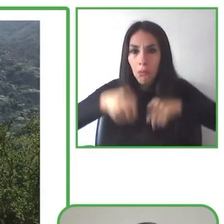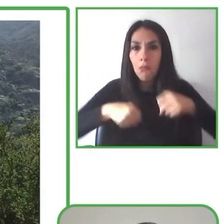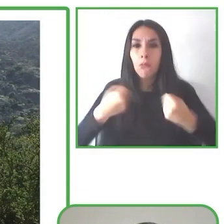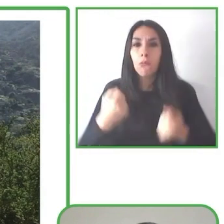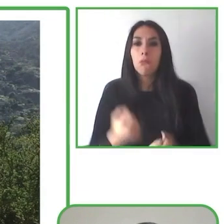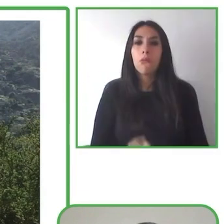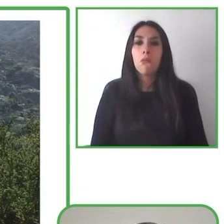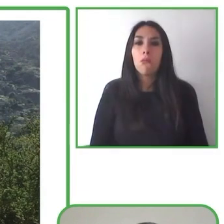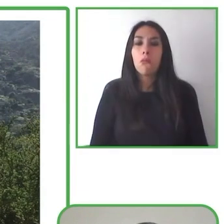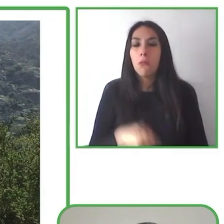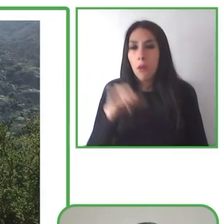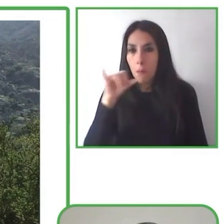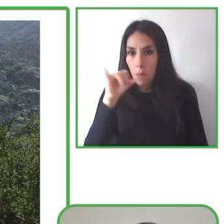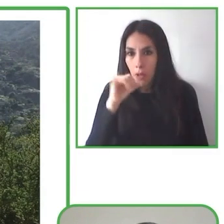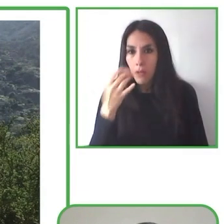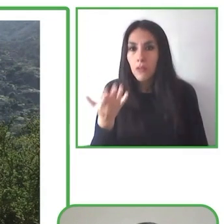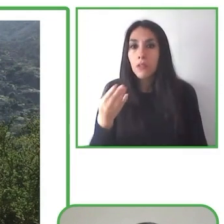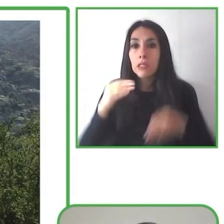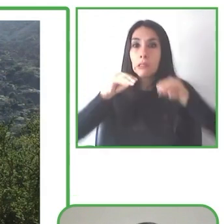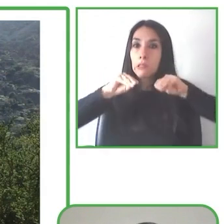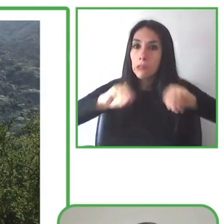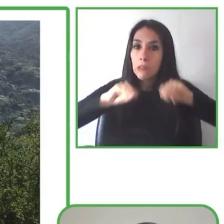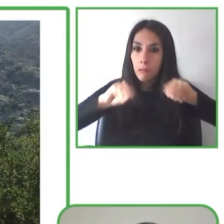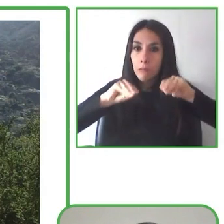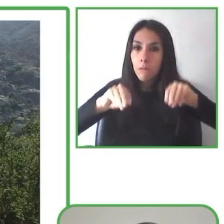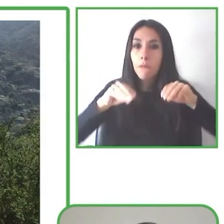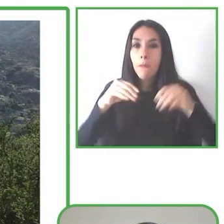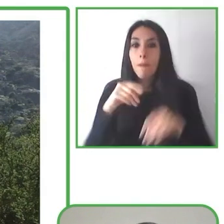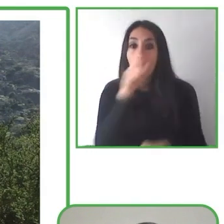a team to be able to implement our program. We are also